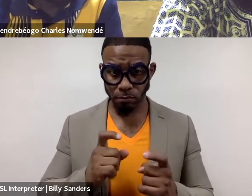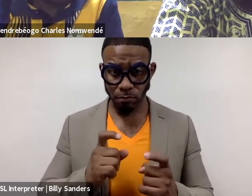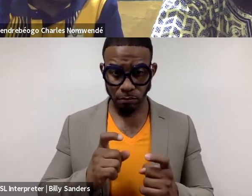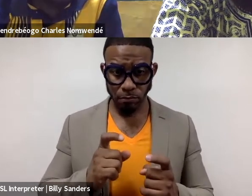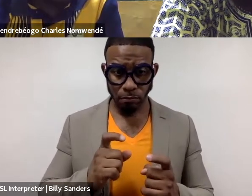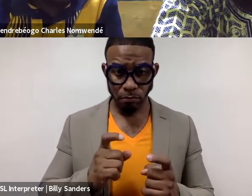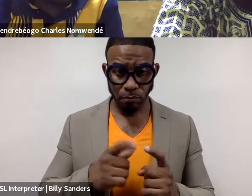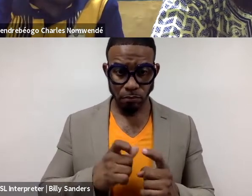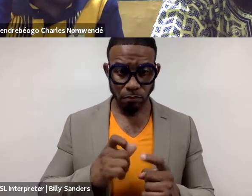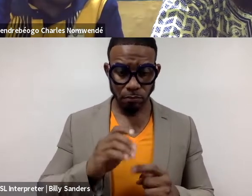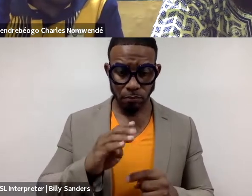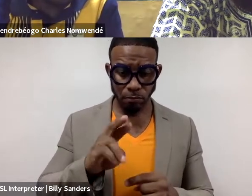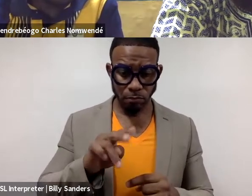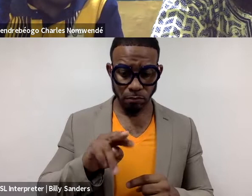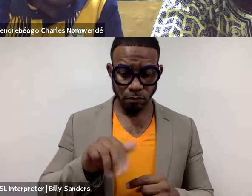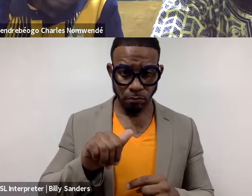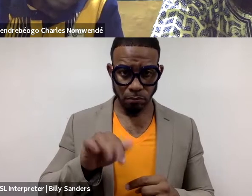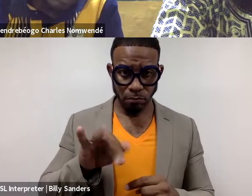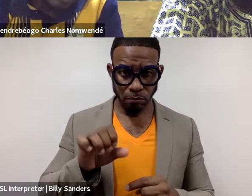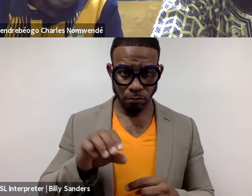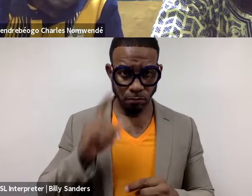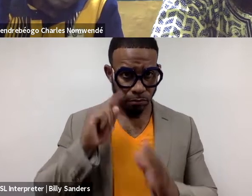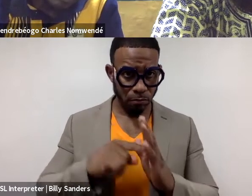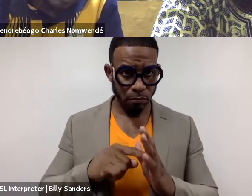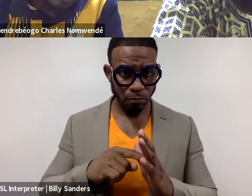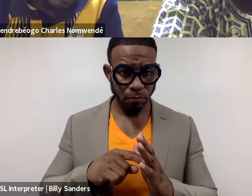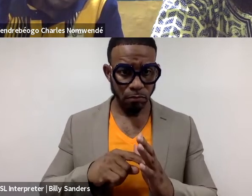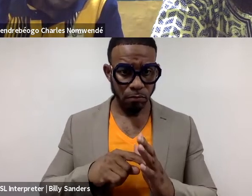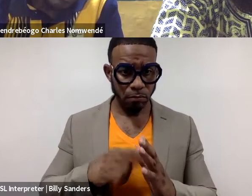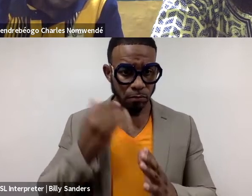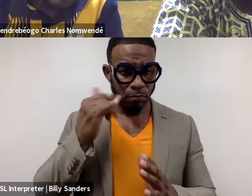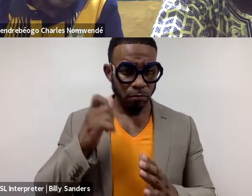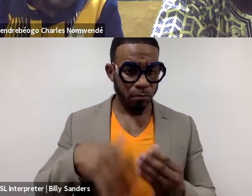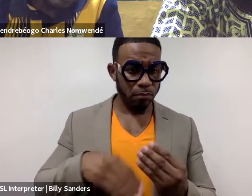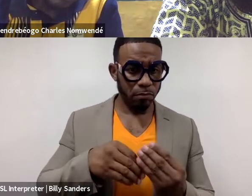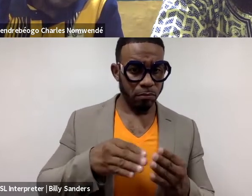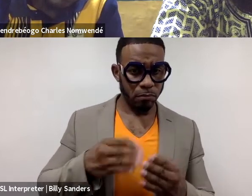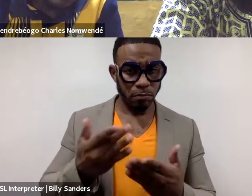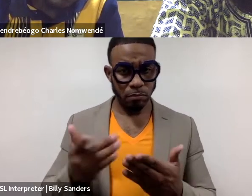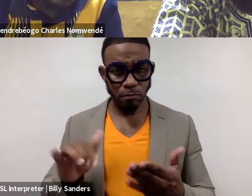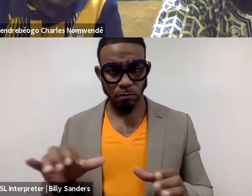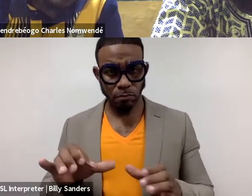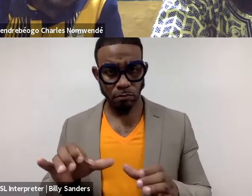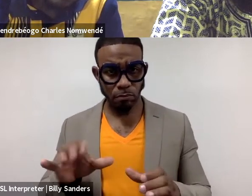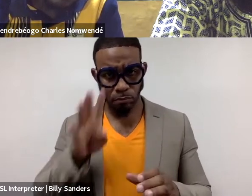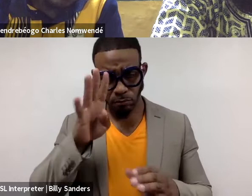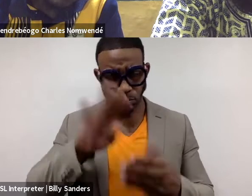From Burkina Faso, for example, idea, art forms or things that you did in your creative process,